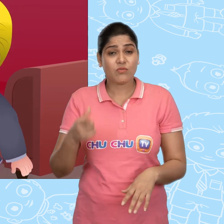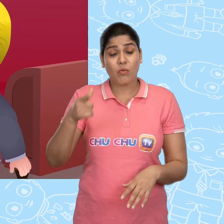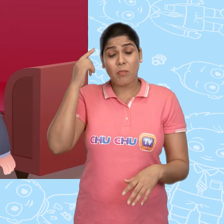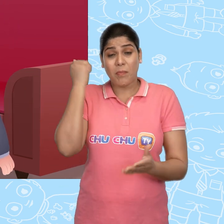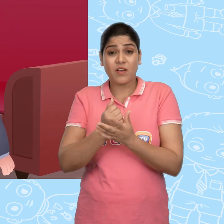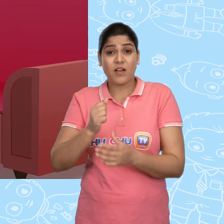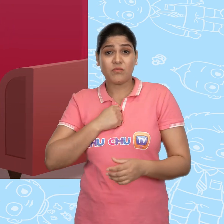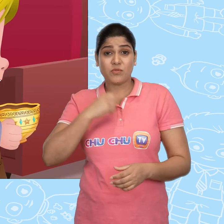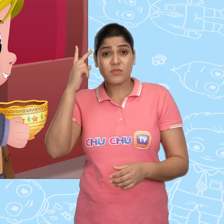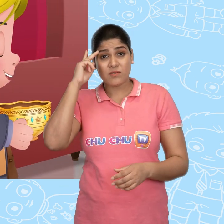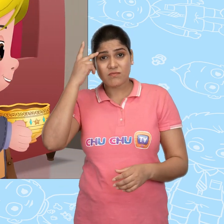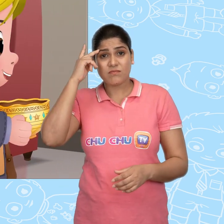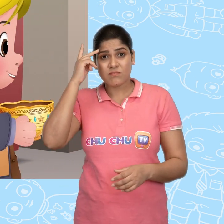he'll know that I have taken it.